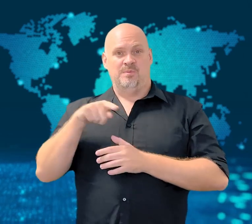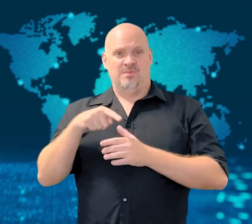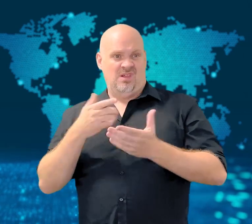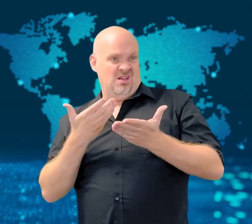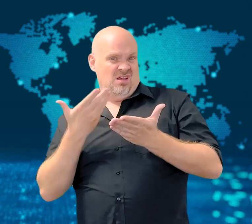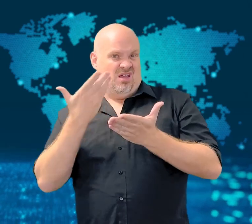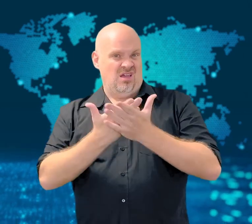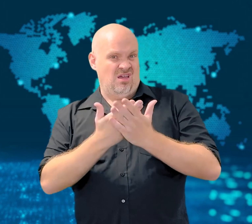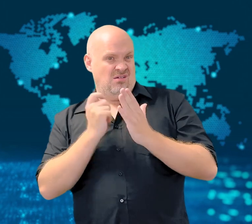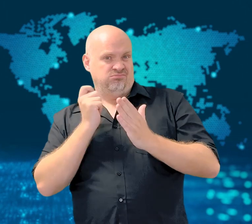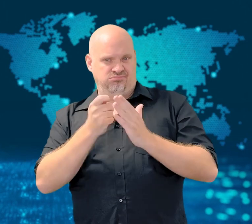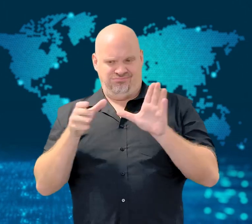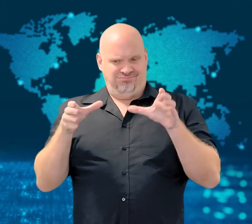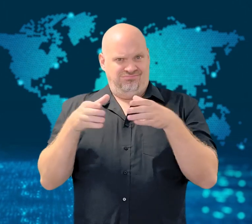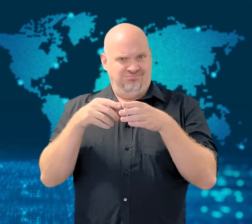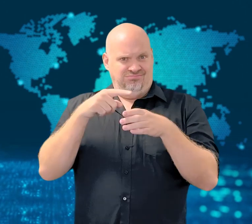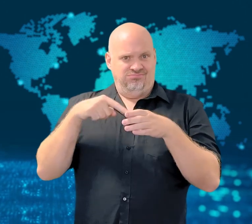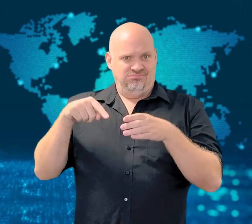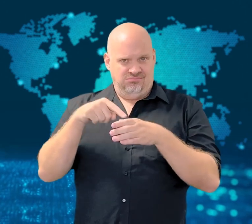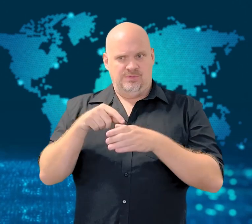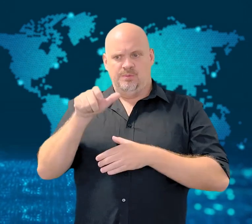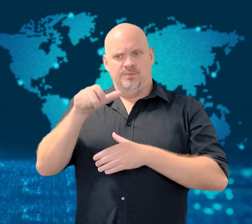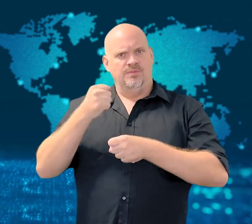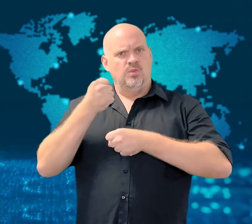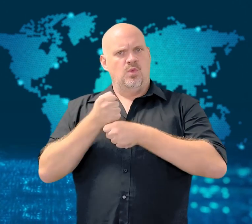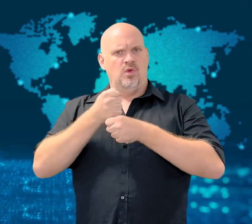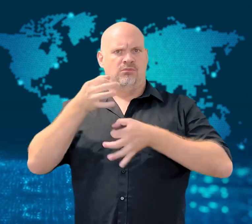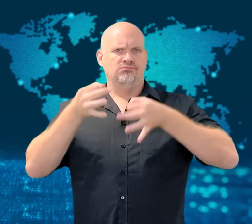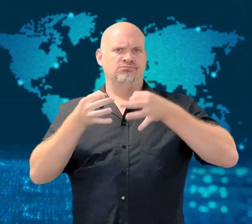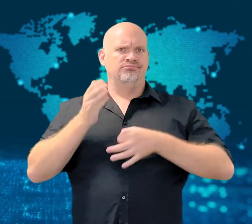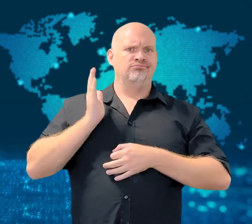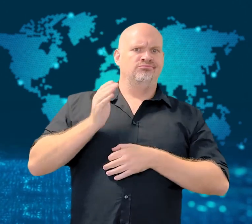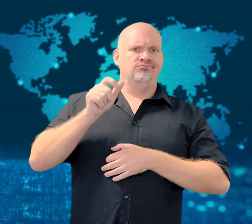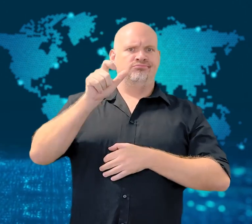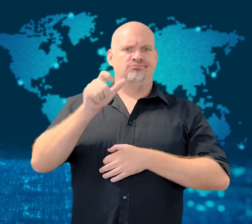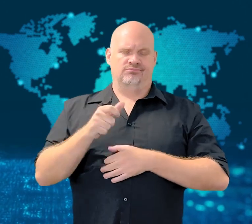Both property and crops were damaged.